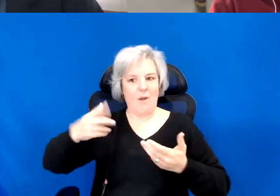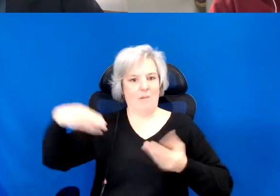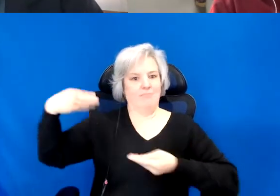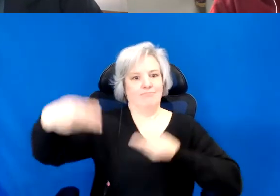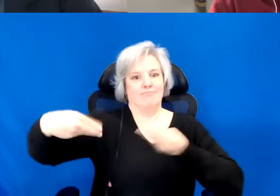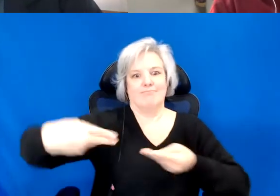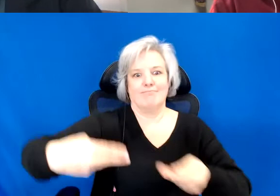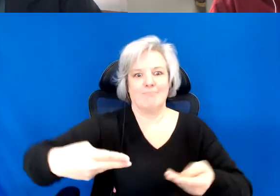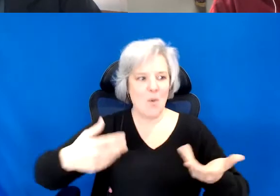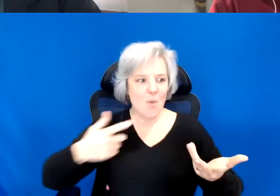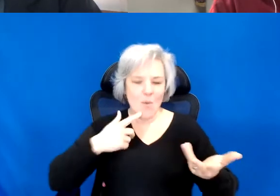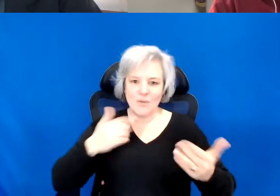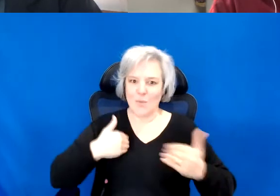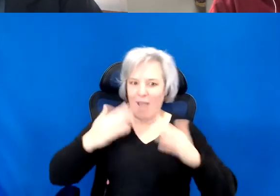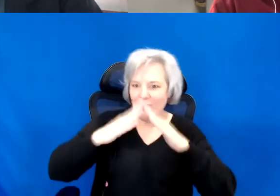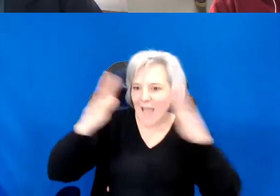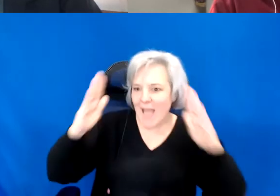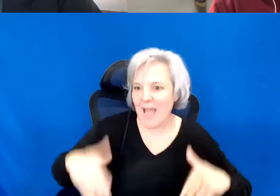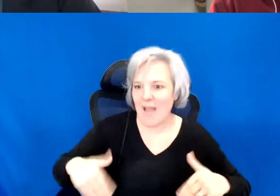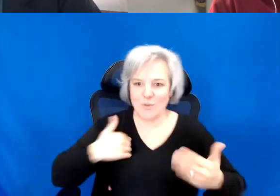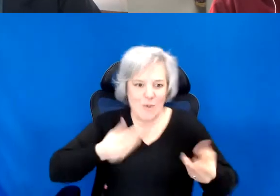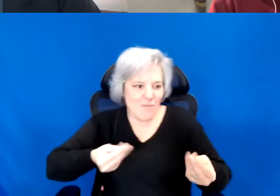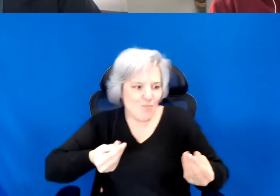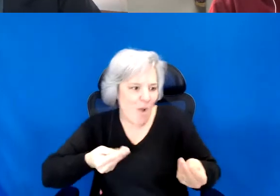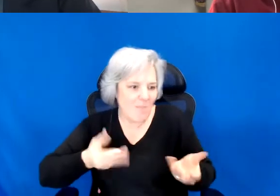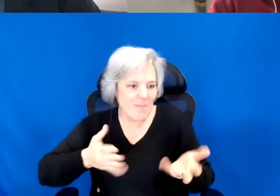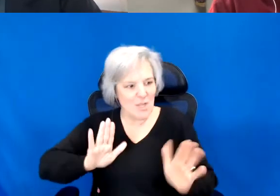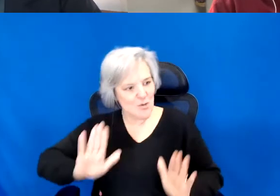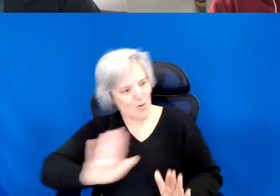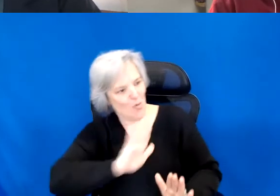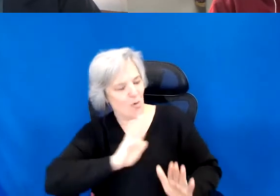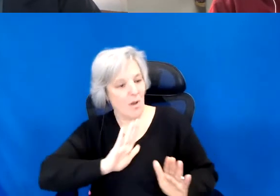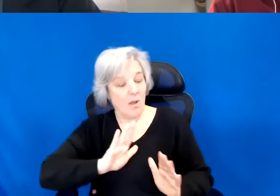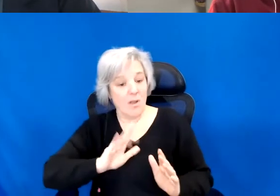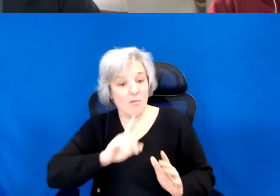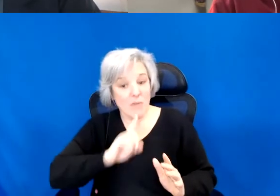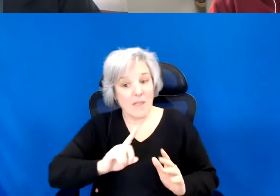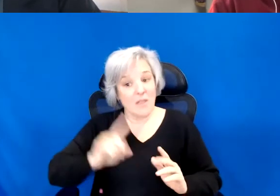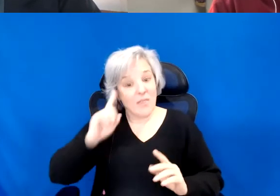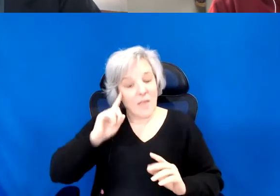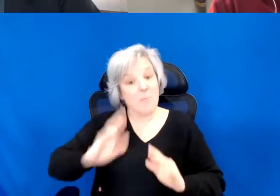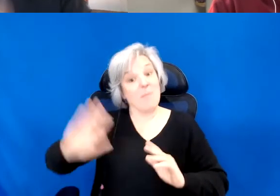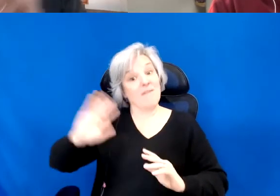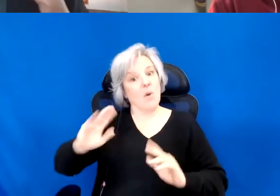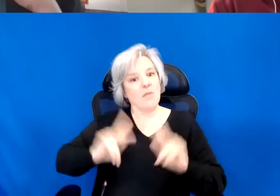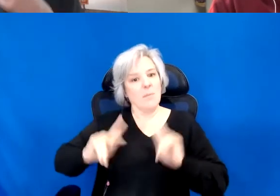an archival legacy that is about the people who owned it, as opposed to the people who